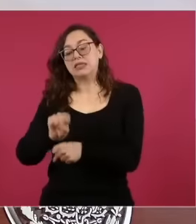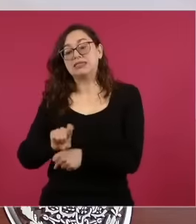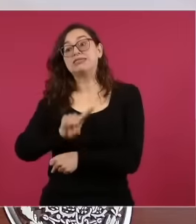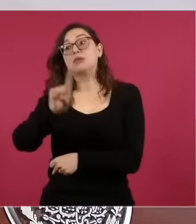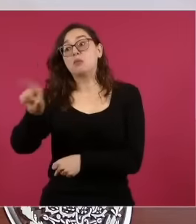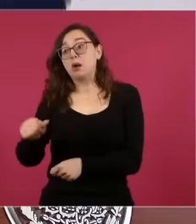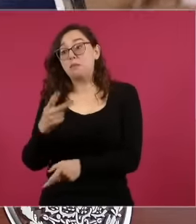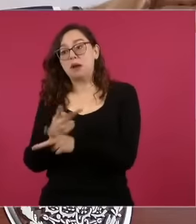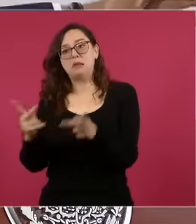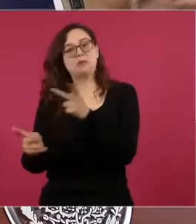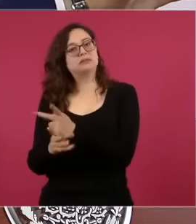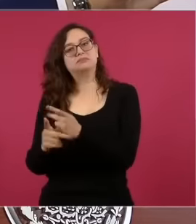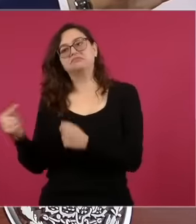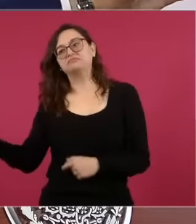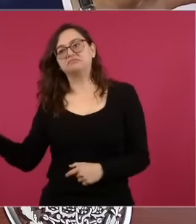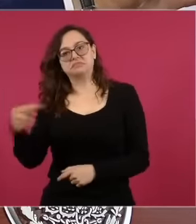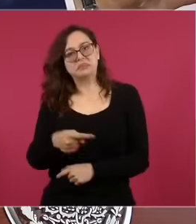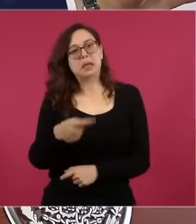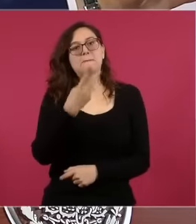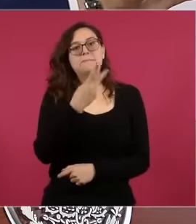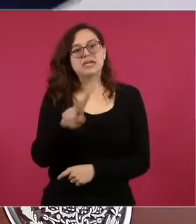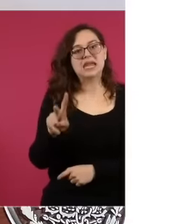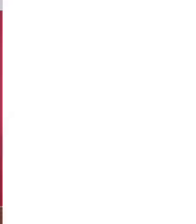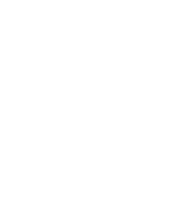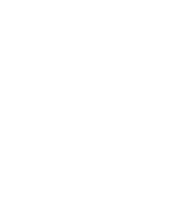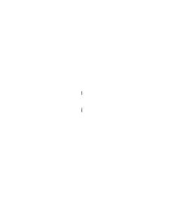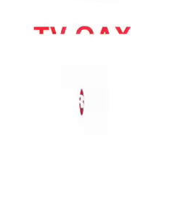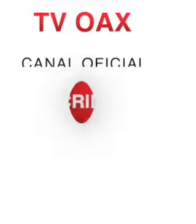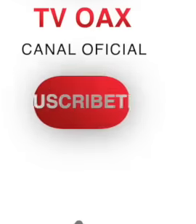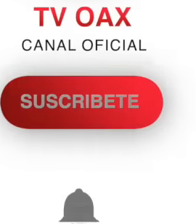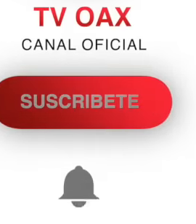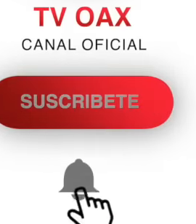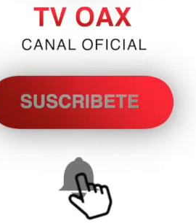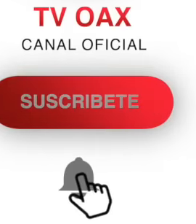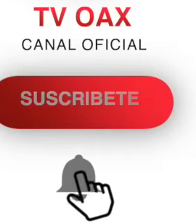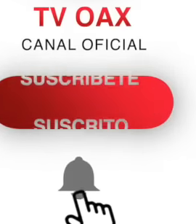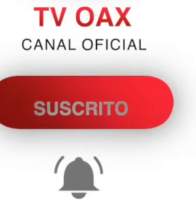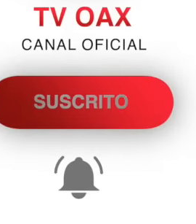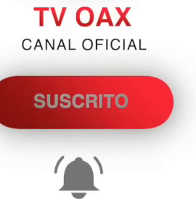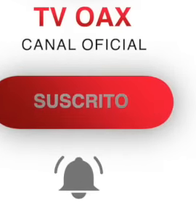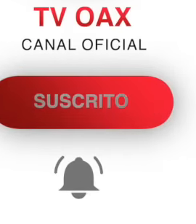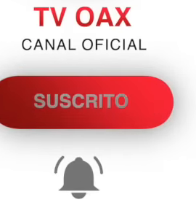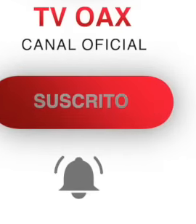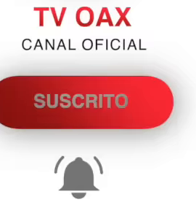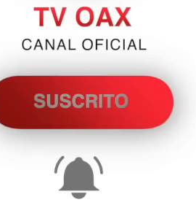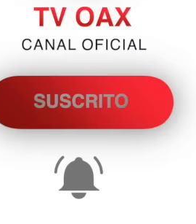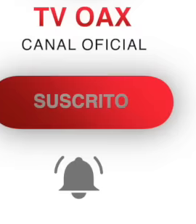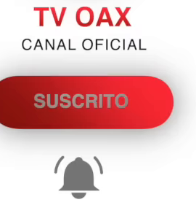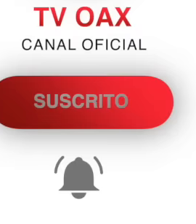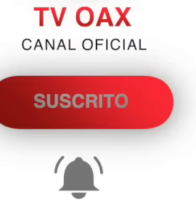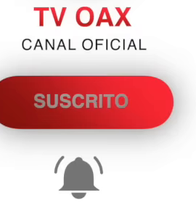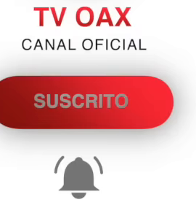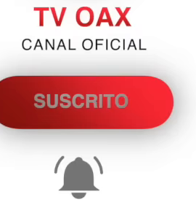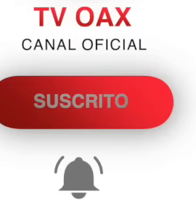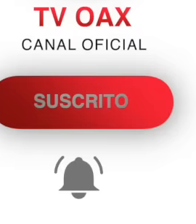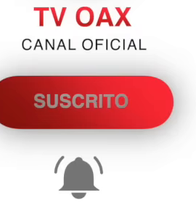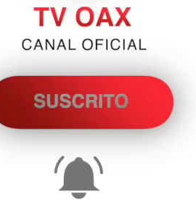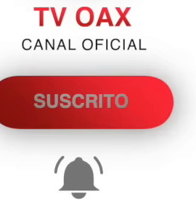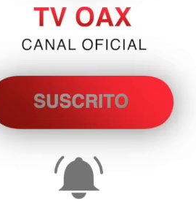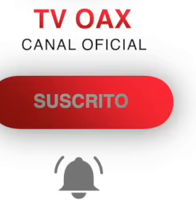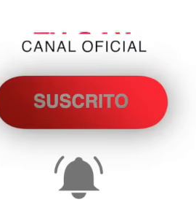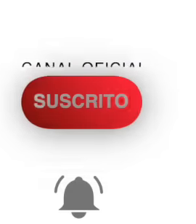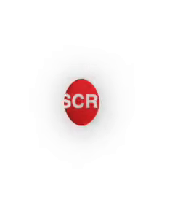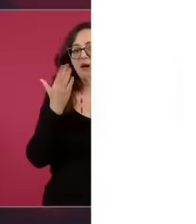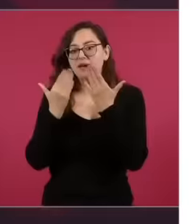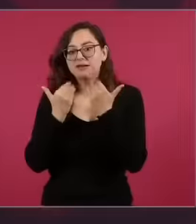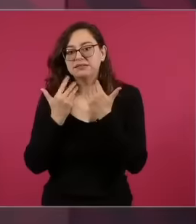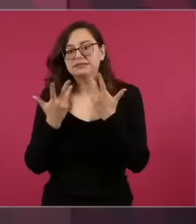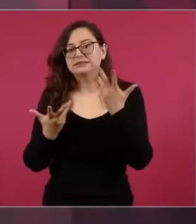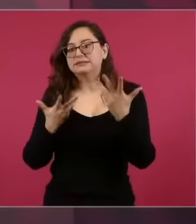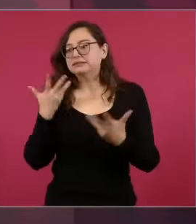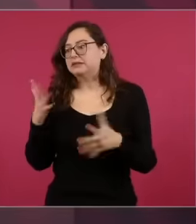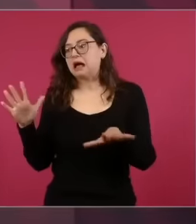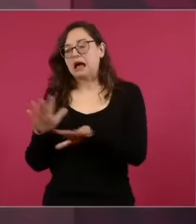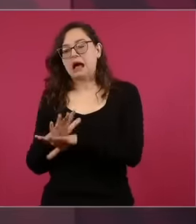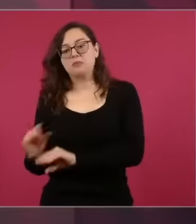already the university here in Mexico but up to the degree level and by miracle